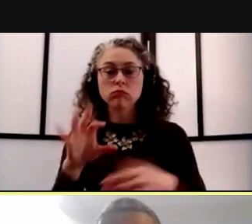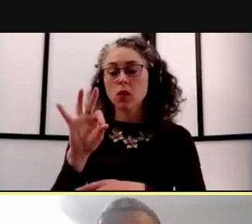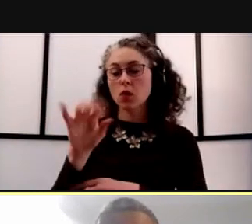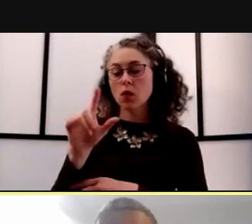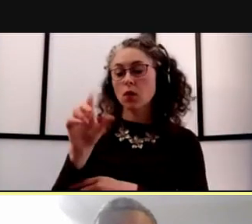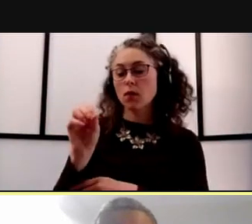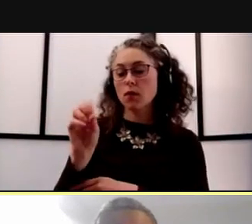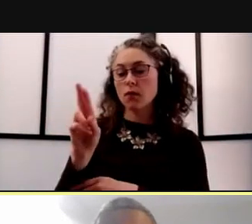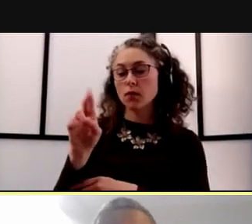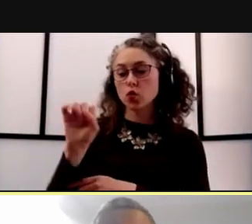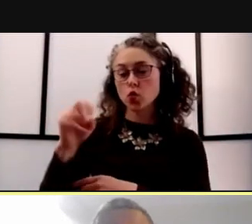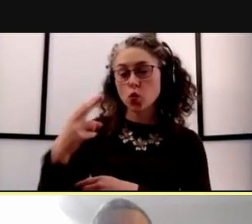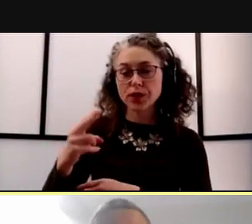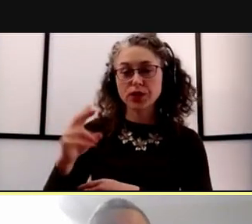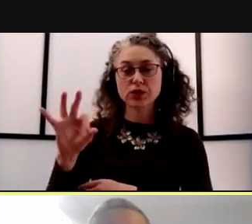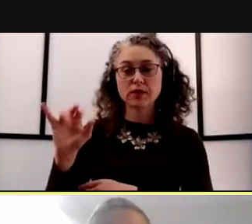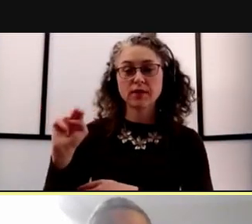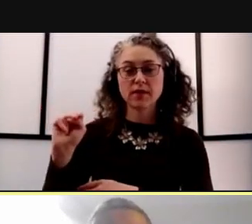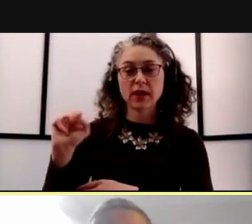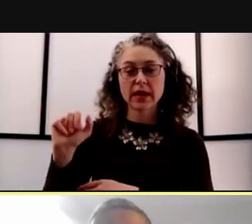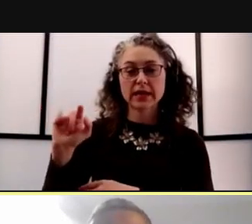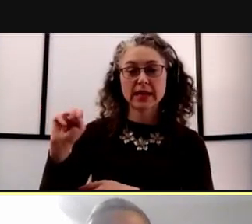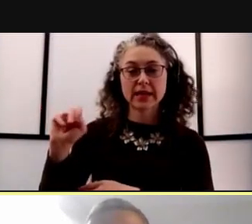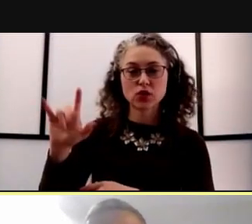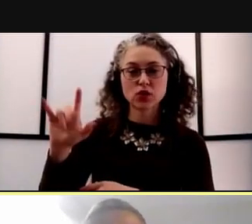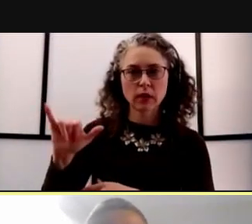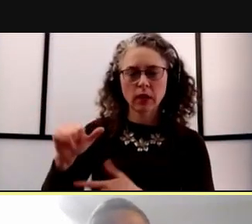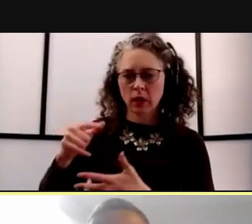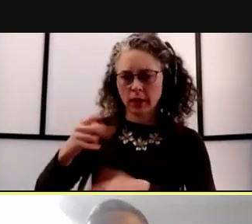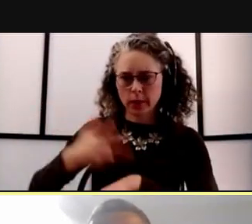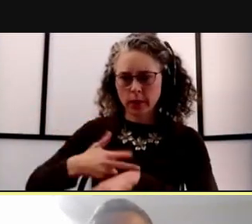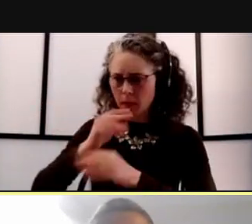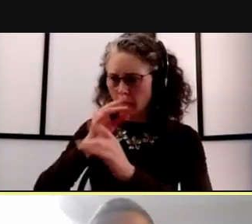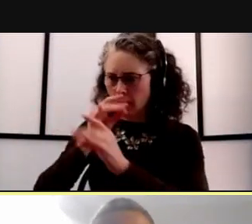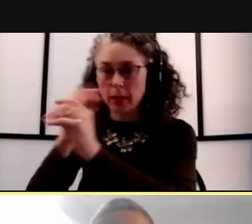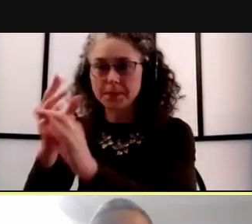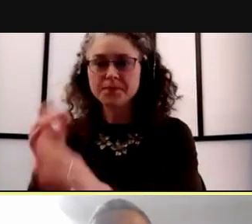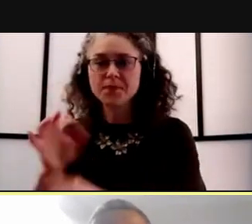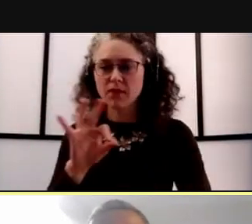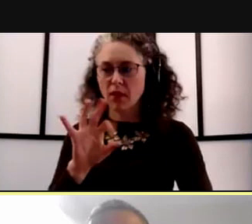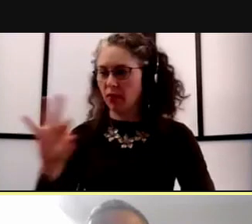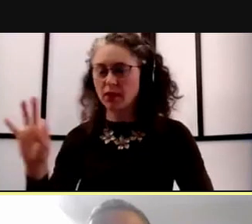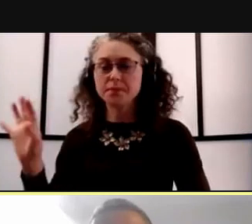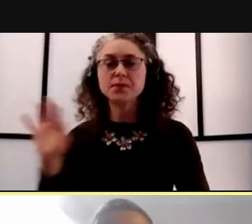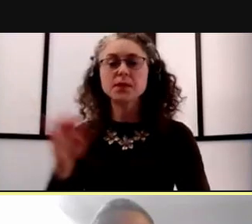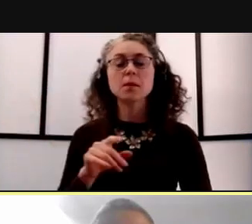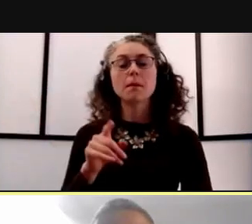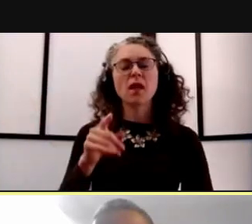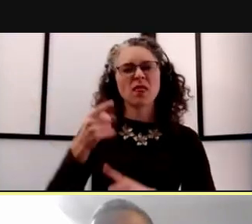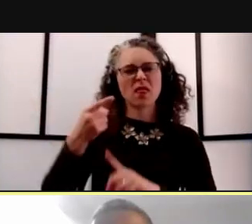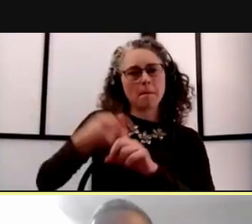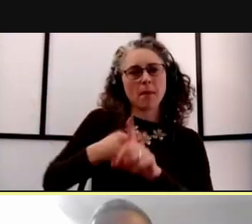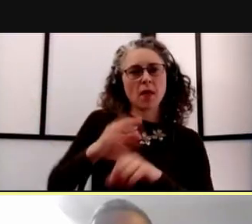try saying that three times in a row, event, which has held during the month of February and then with food insecurity